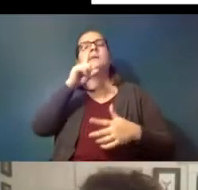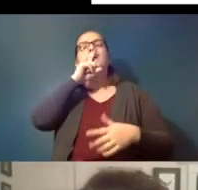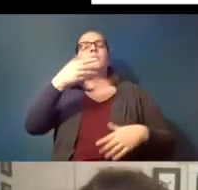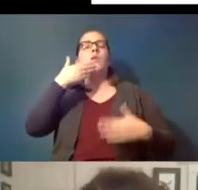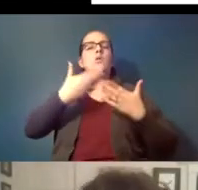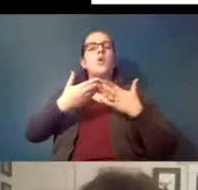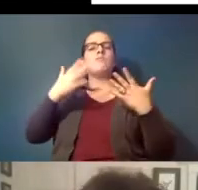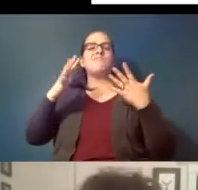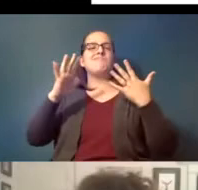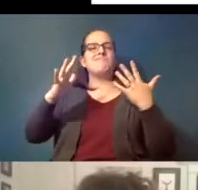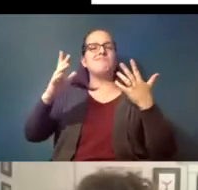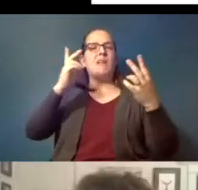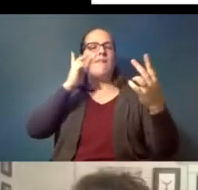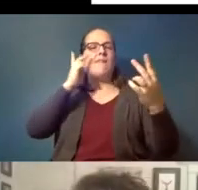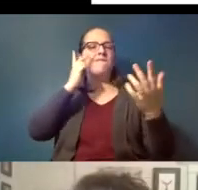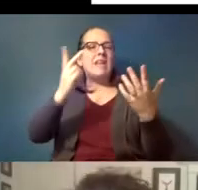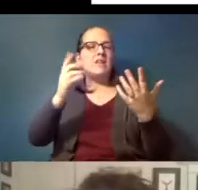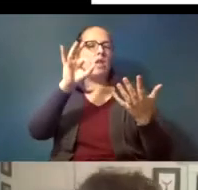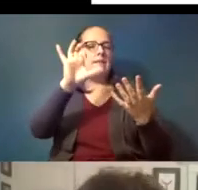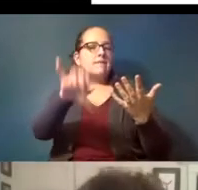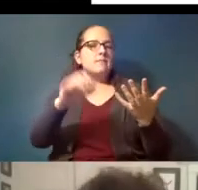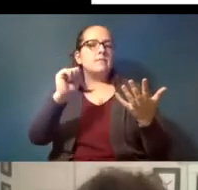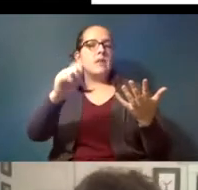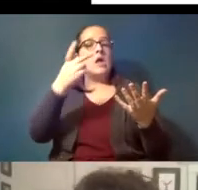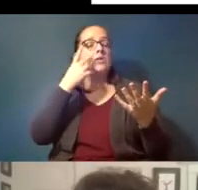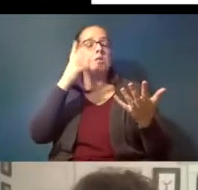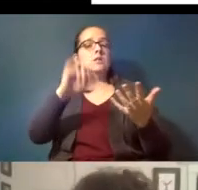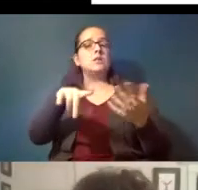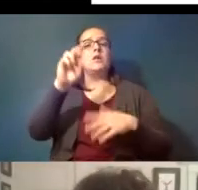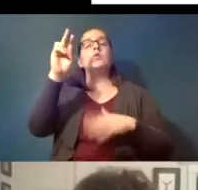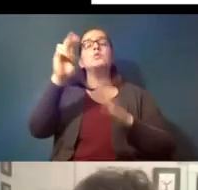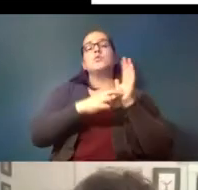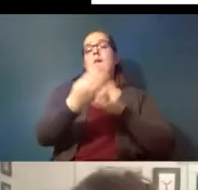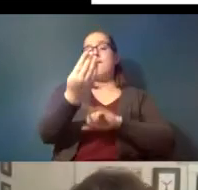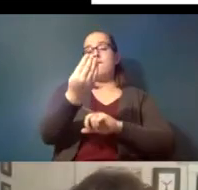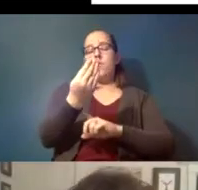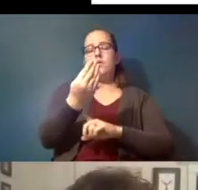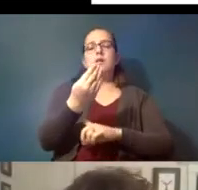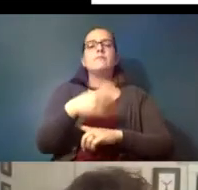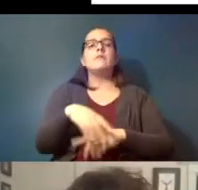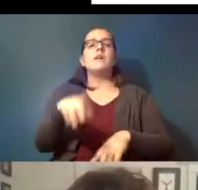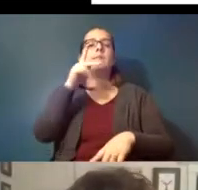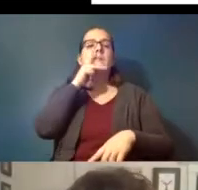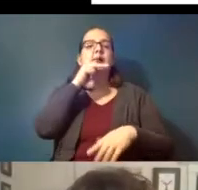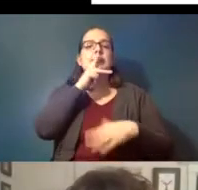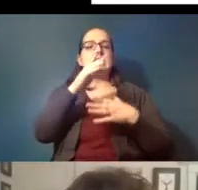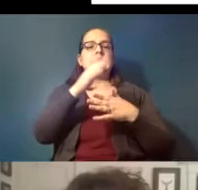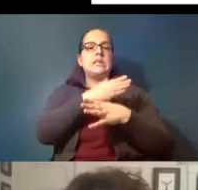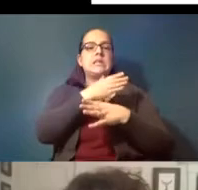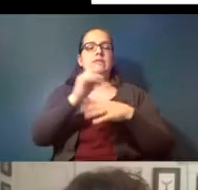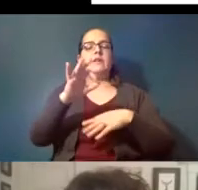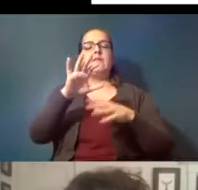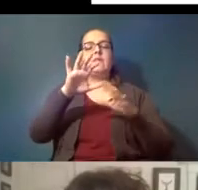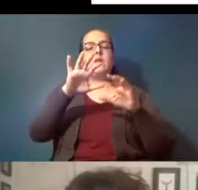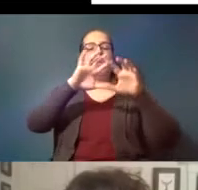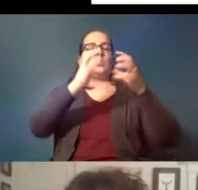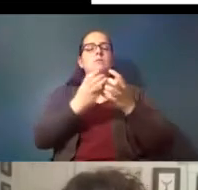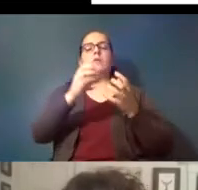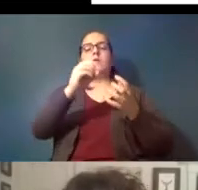visual of this you can see that in 2014 plastic share of global oil consumption was approximately